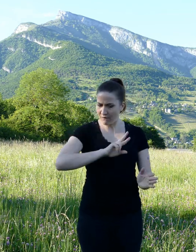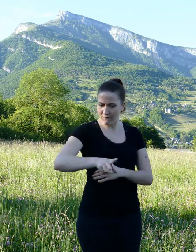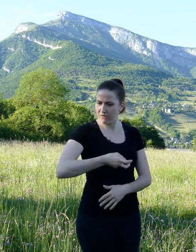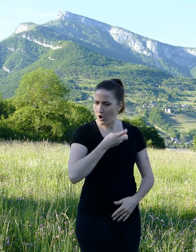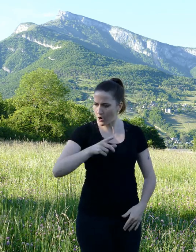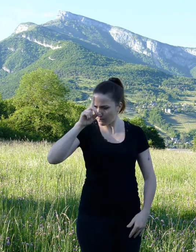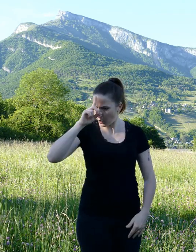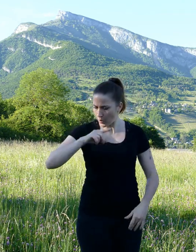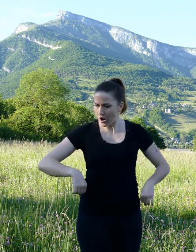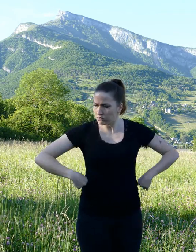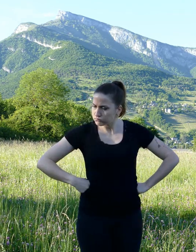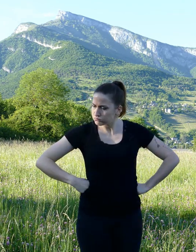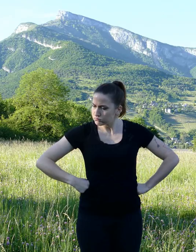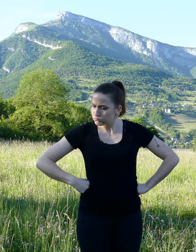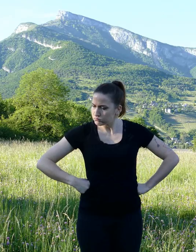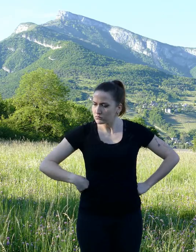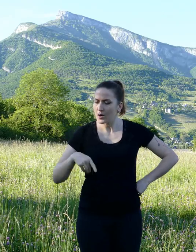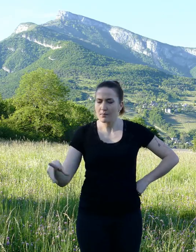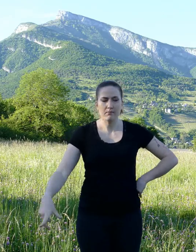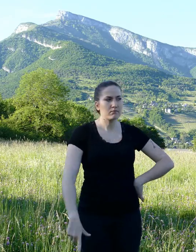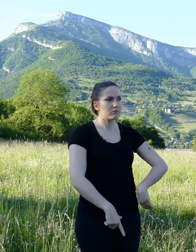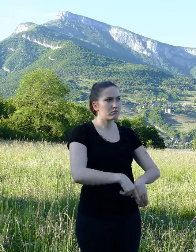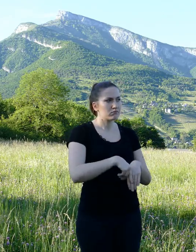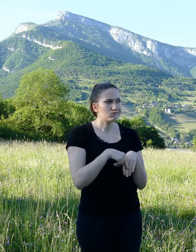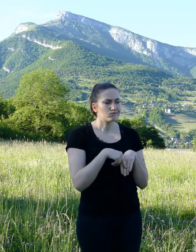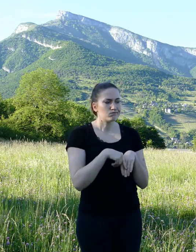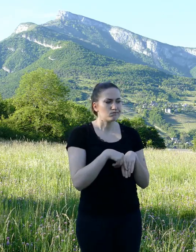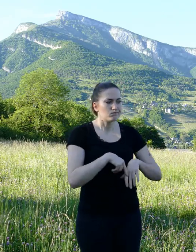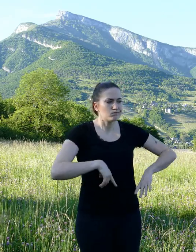Georges gave him big eyes but the squirrel could not stop speaking